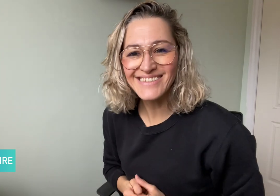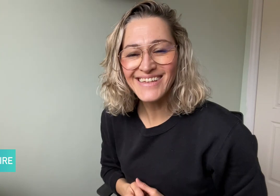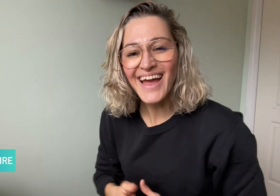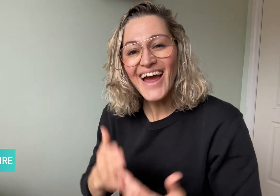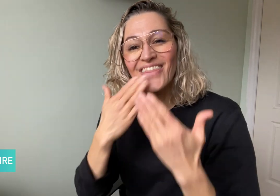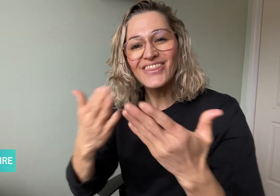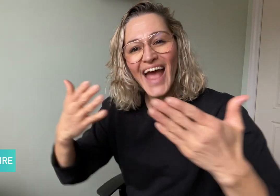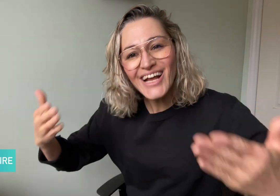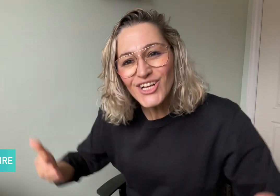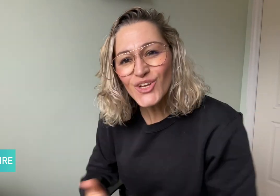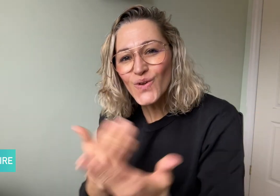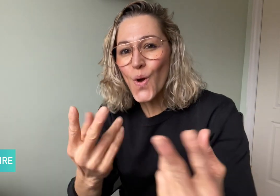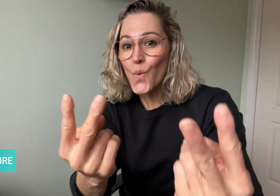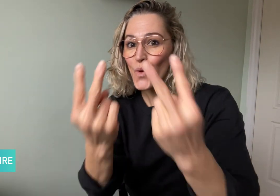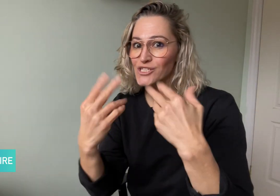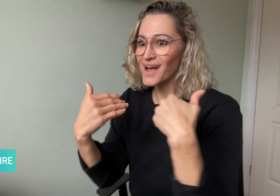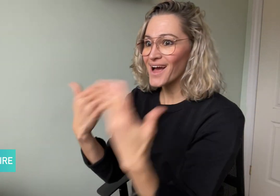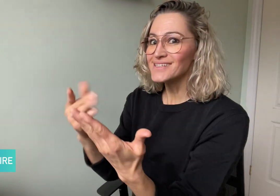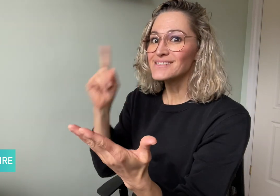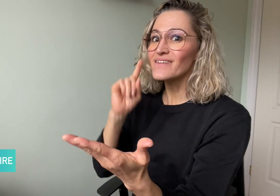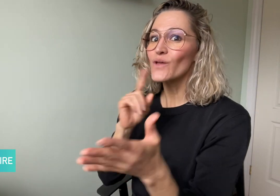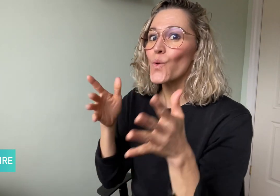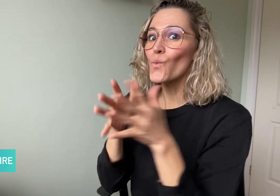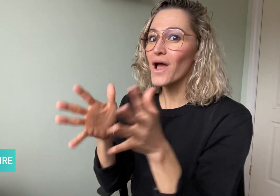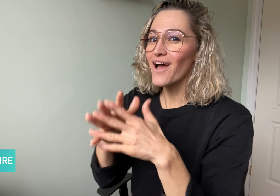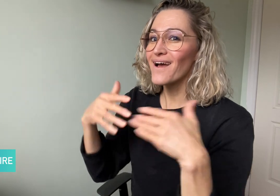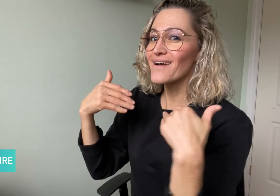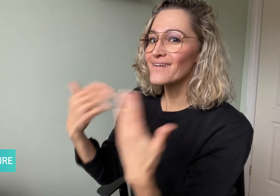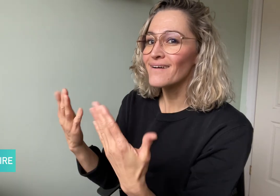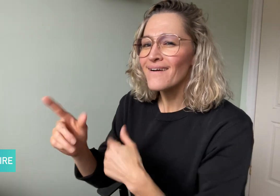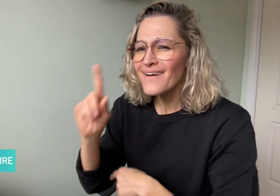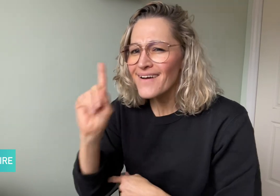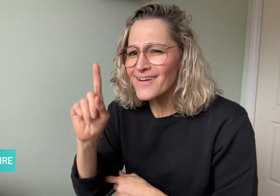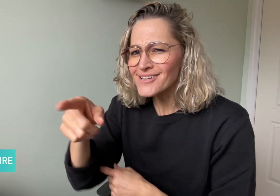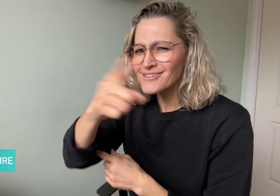Thank you for watching DeafWire!